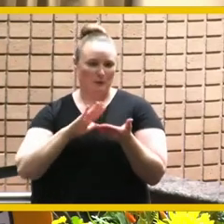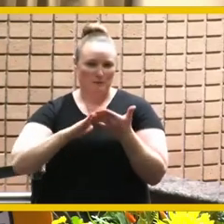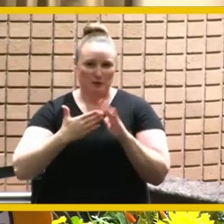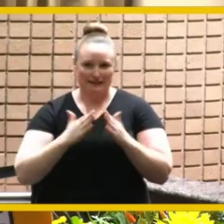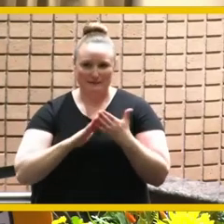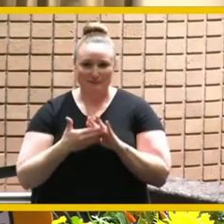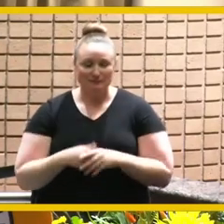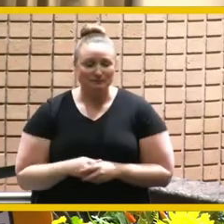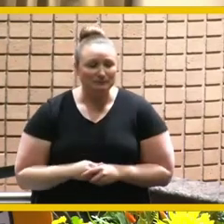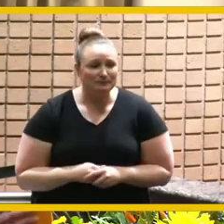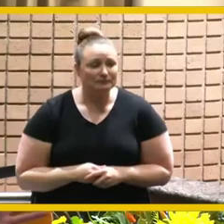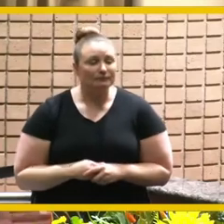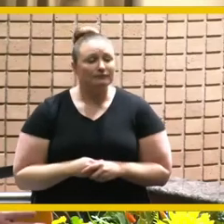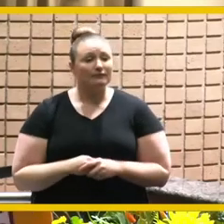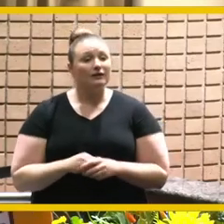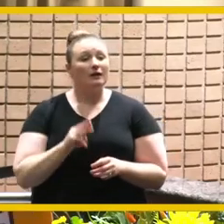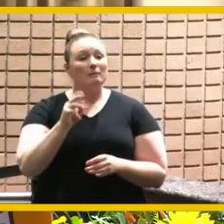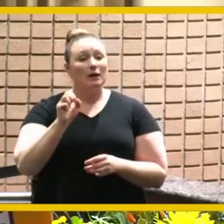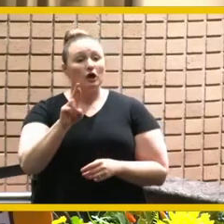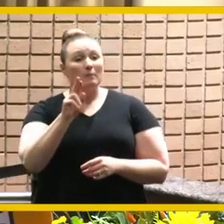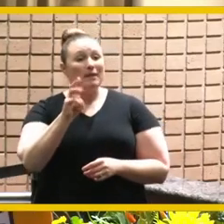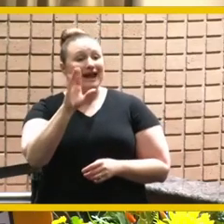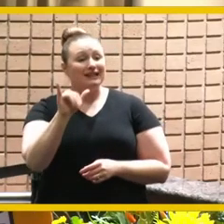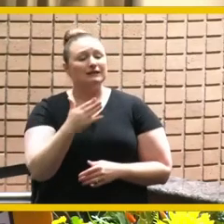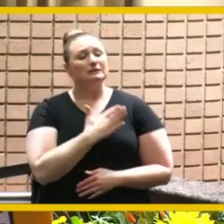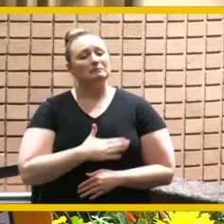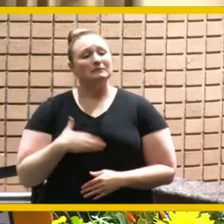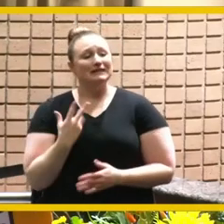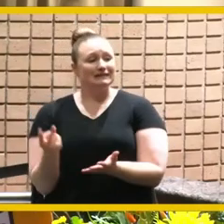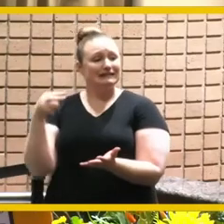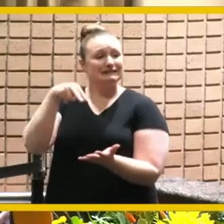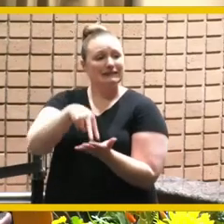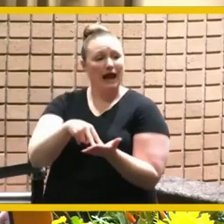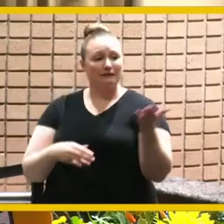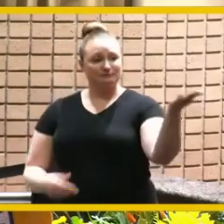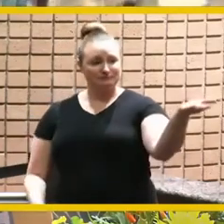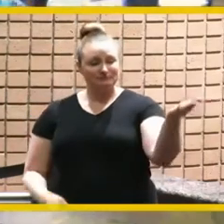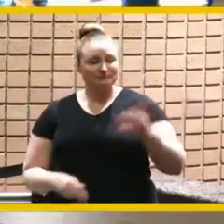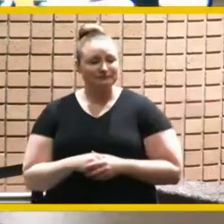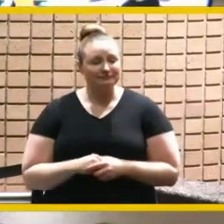mayor bailey can you please now stand by the easel here in front of us the city of